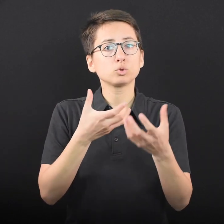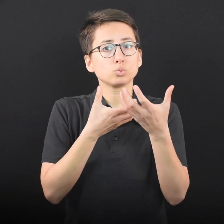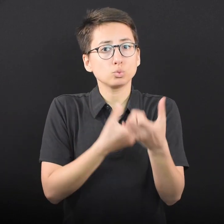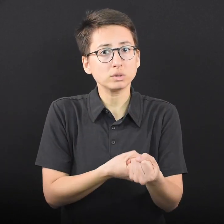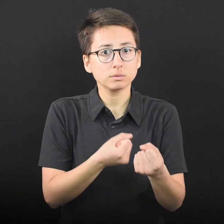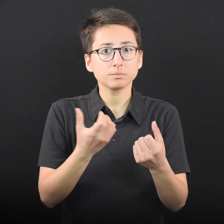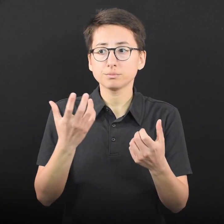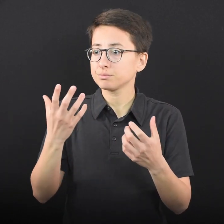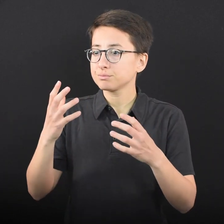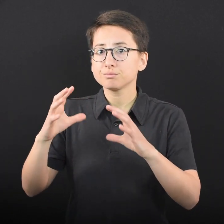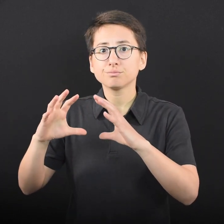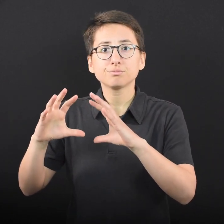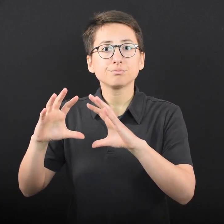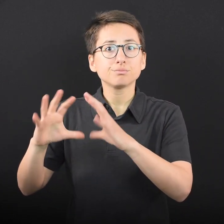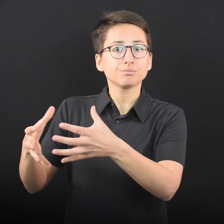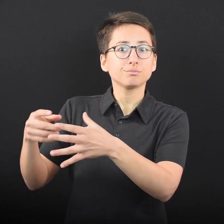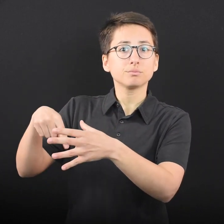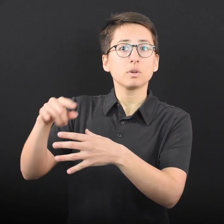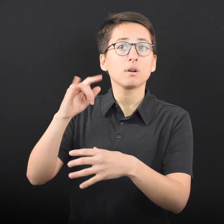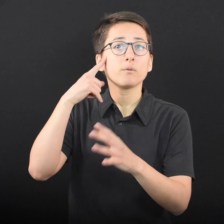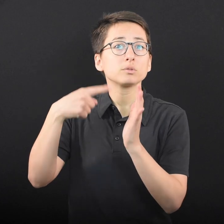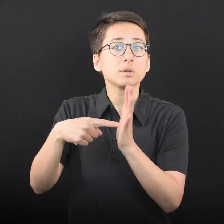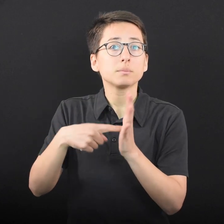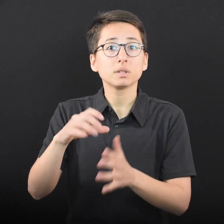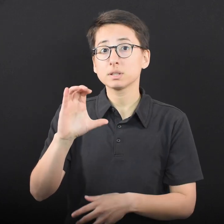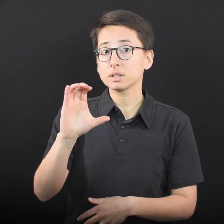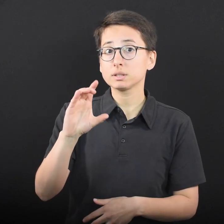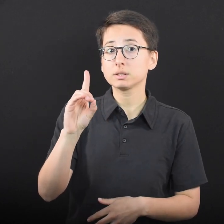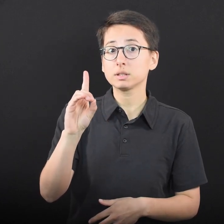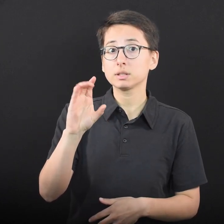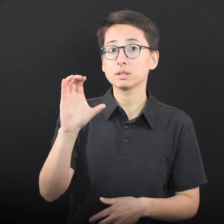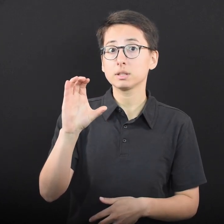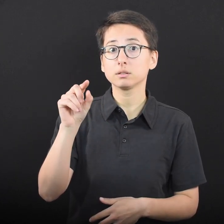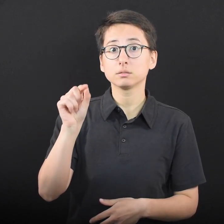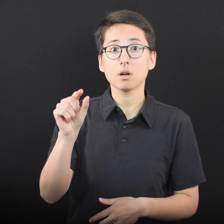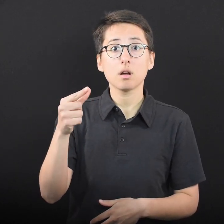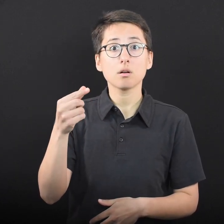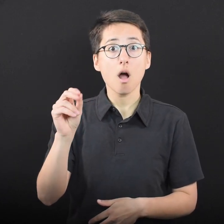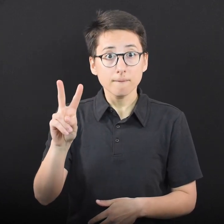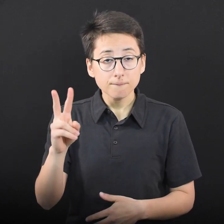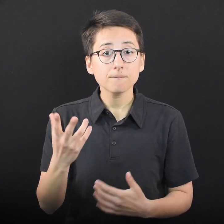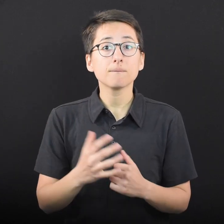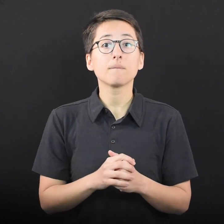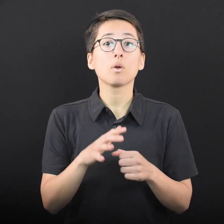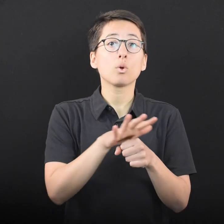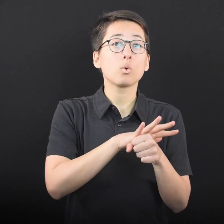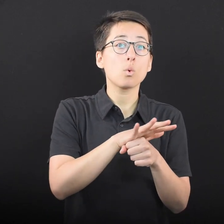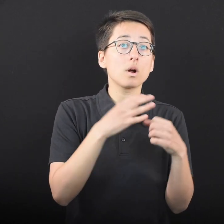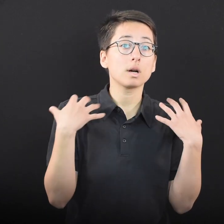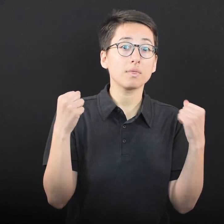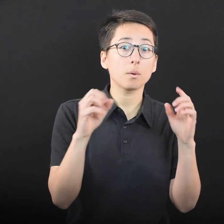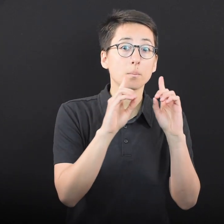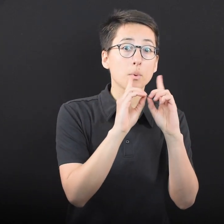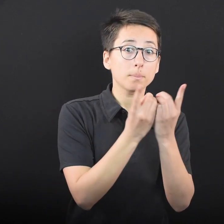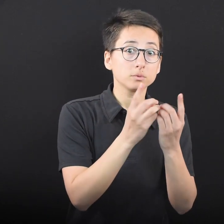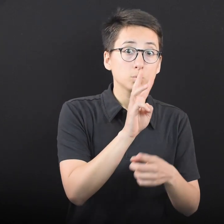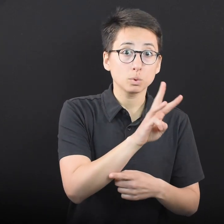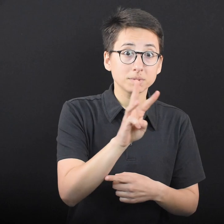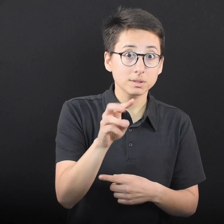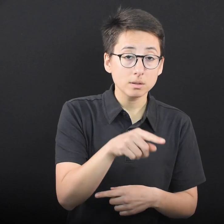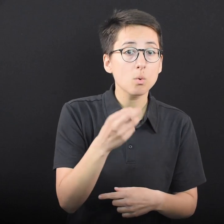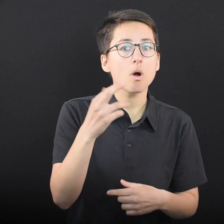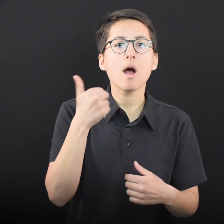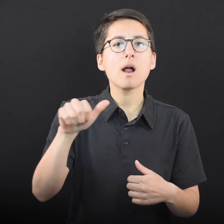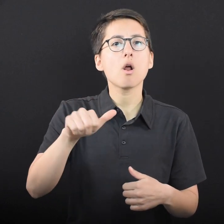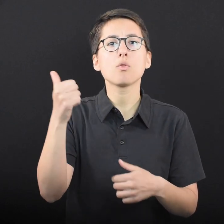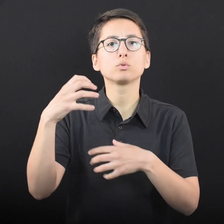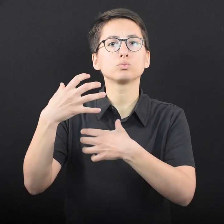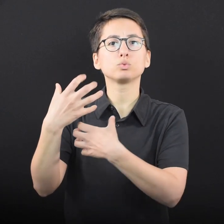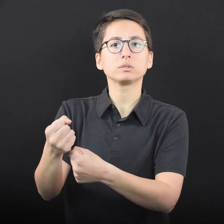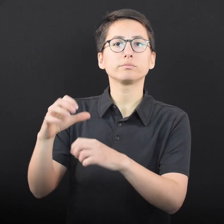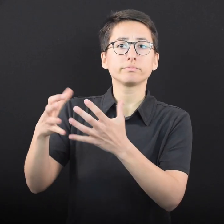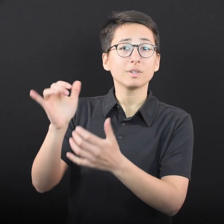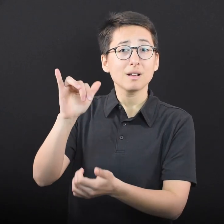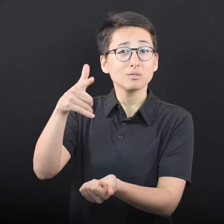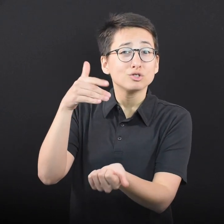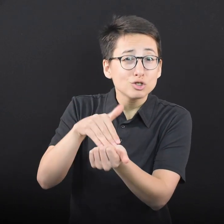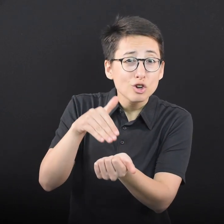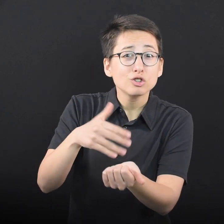including CDC.gov, the local health department website, or other trusted sources such as their